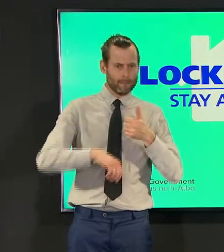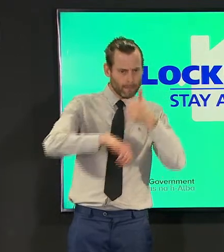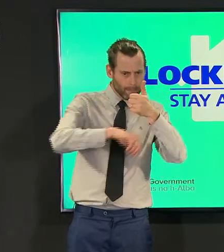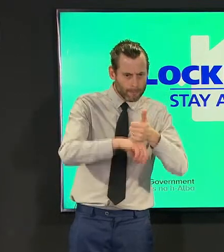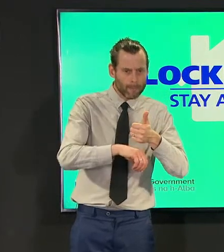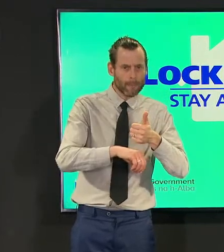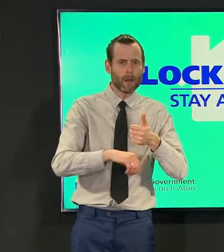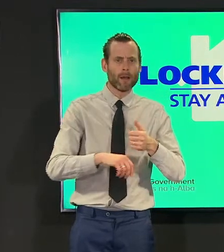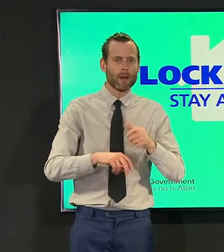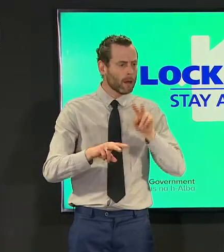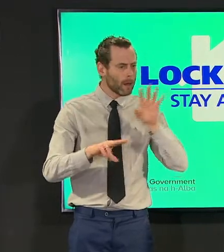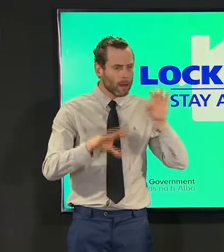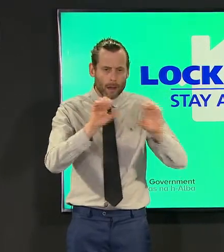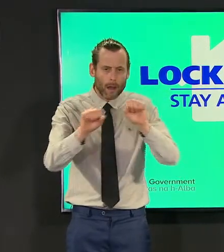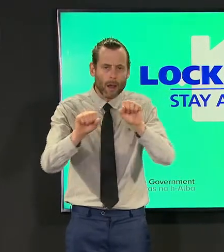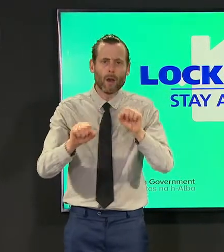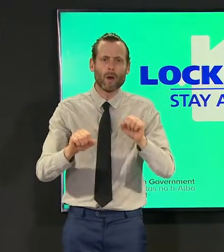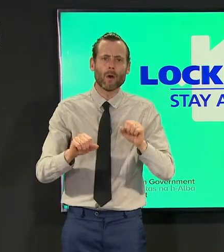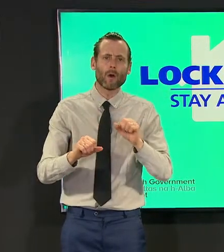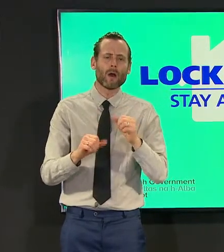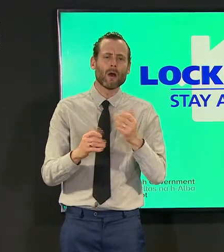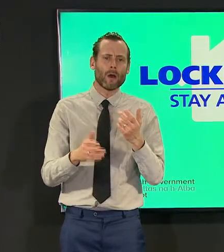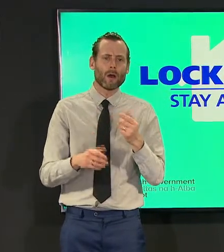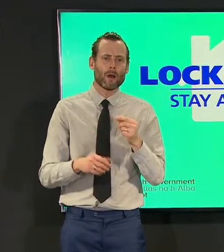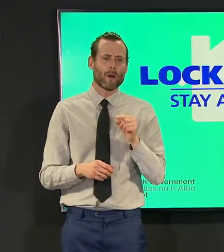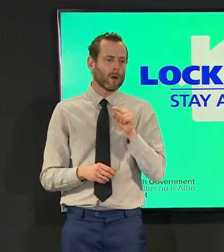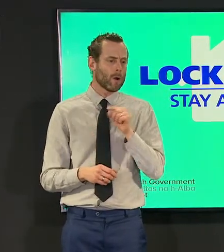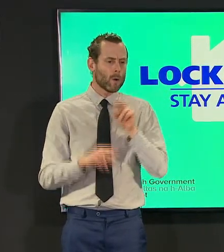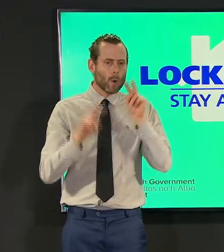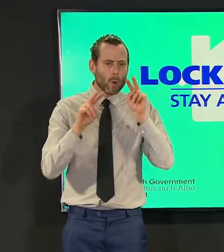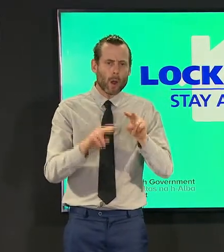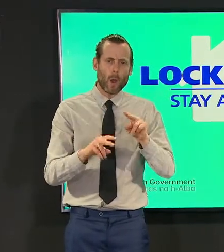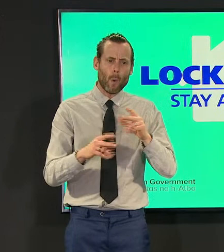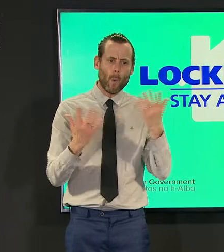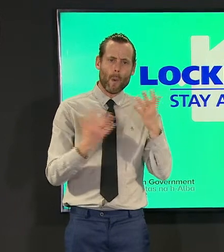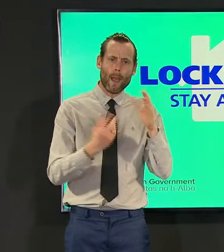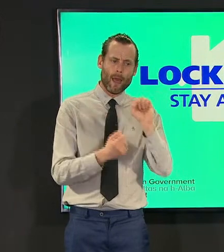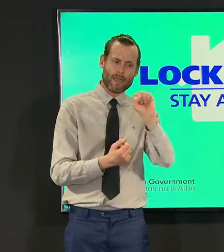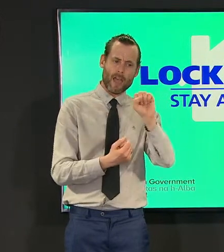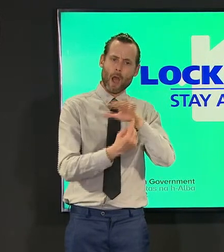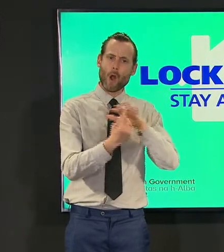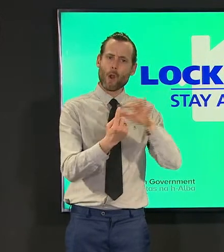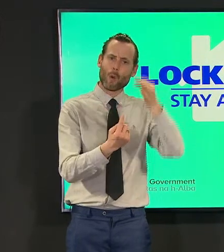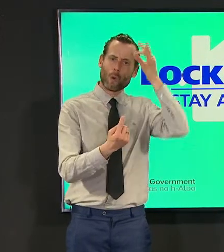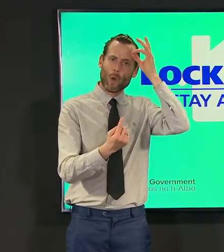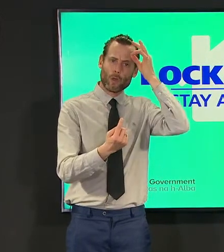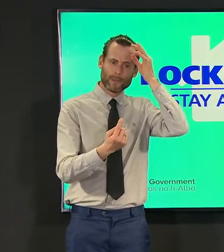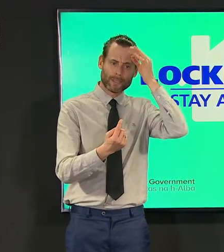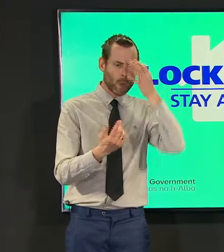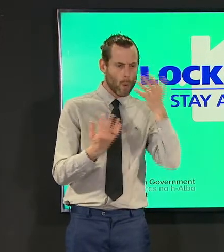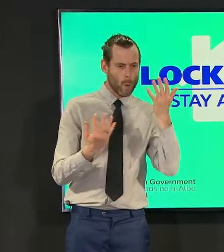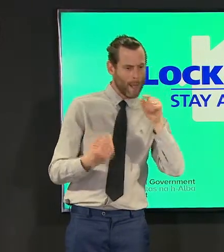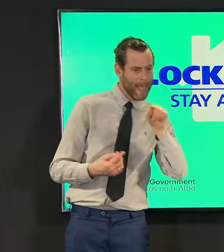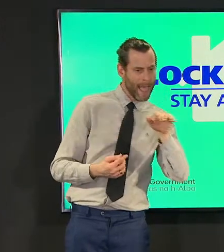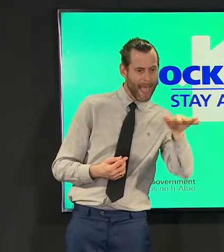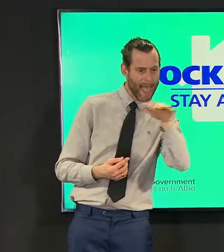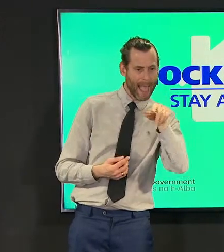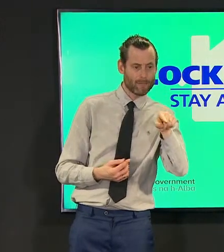the particular parts of their local authority area where they want to target community asymptomatic